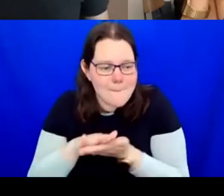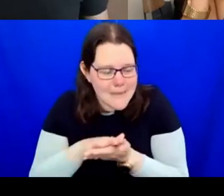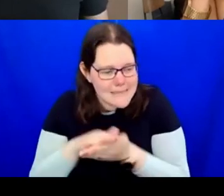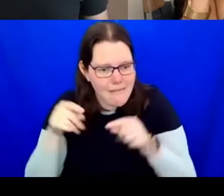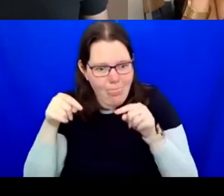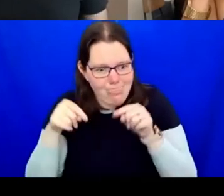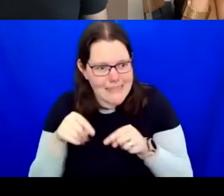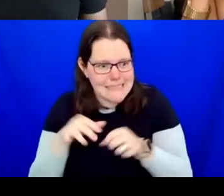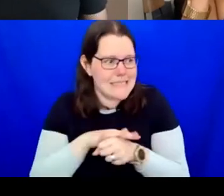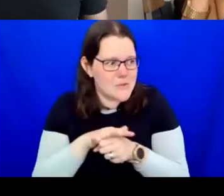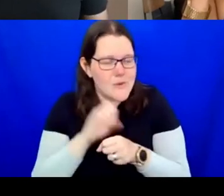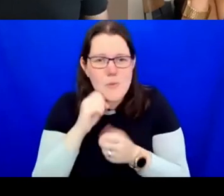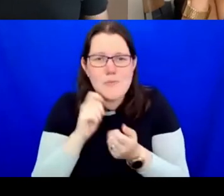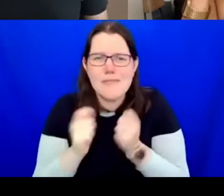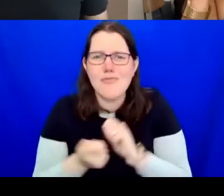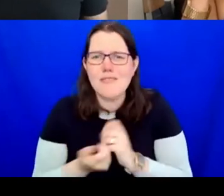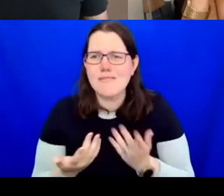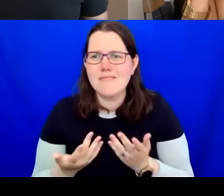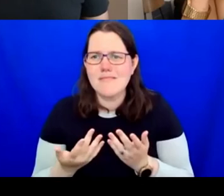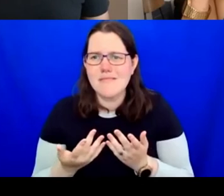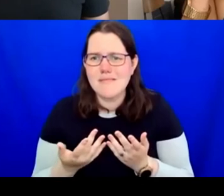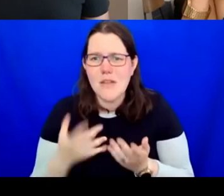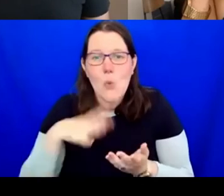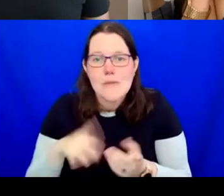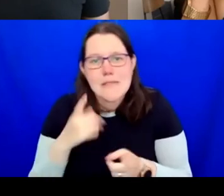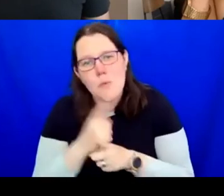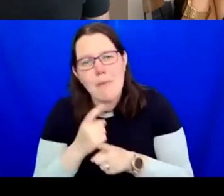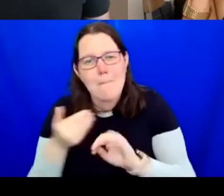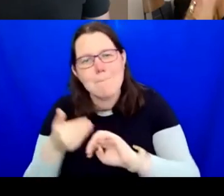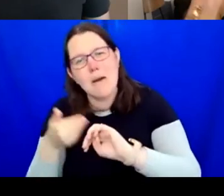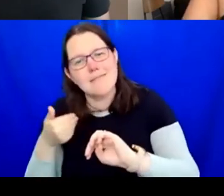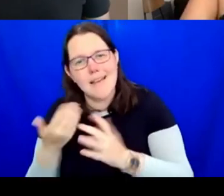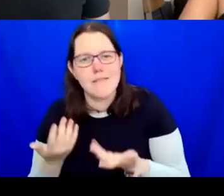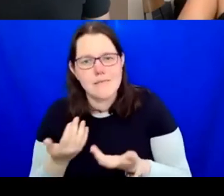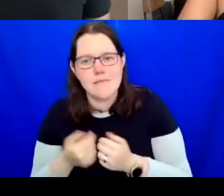where I'd have to talk about my marginalisation. AIDAN: Could we not afford you, Ashok?